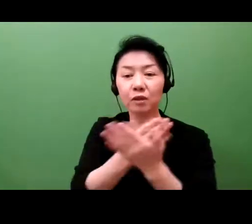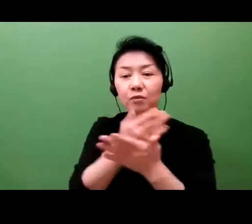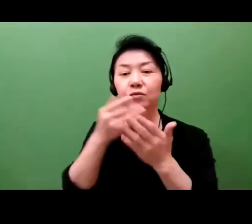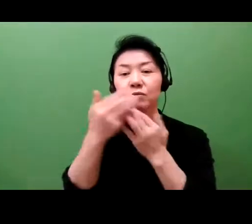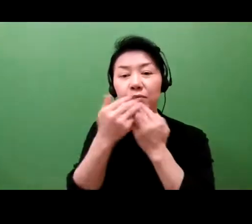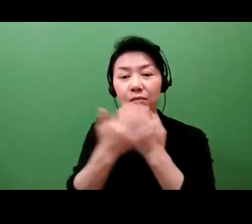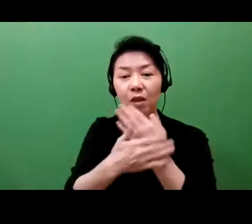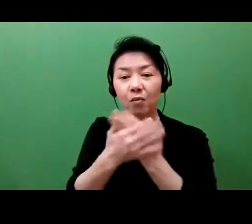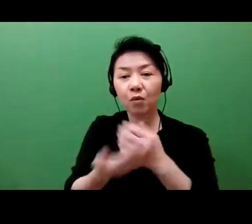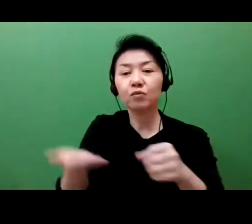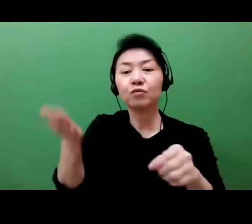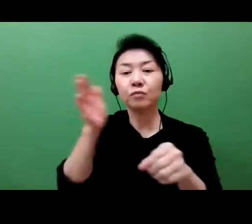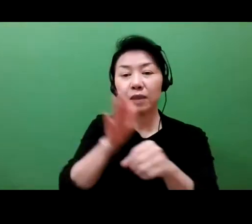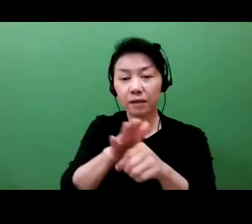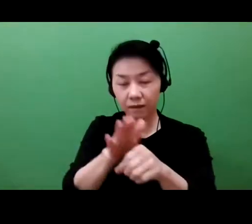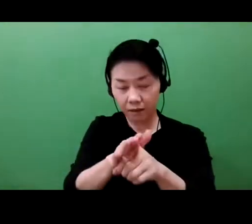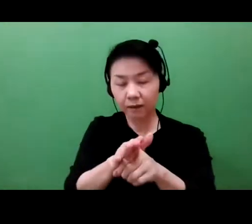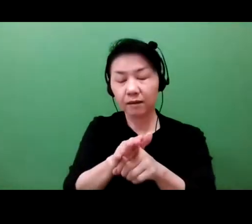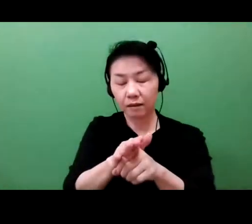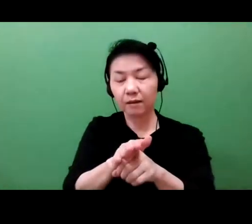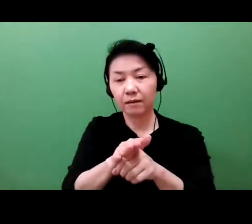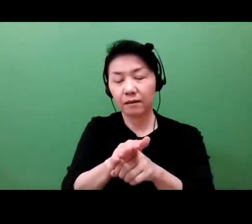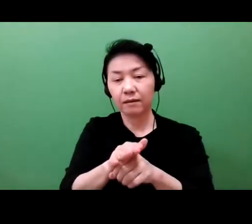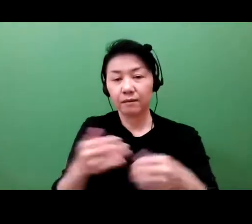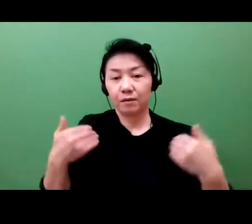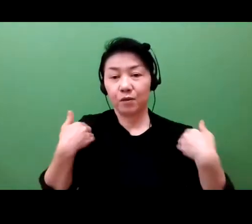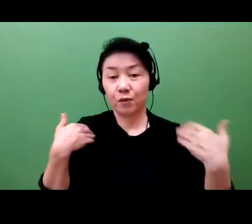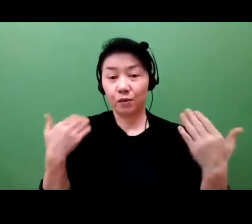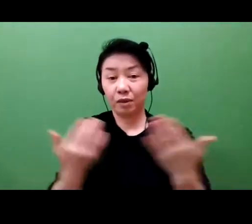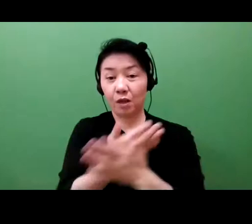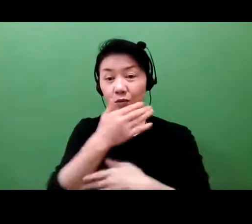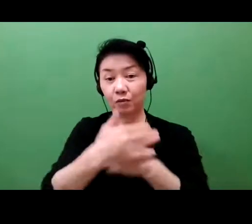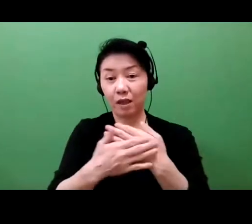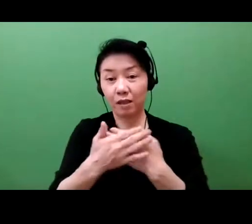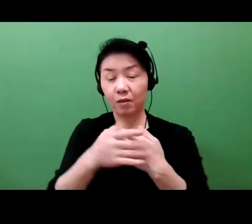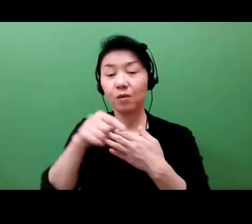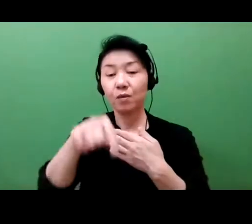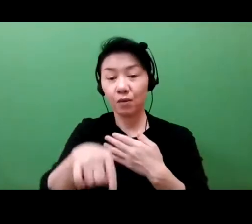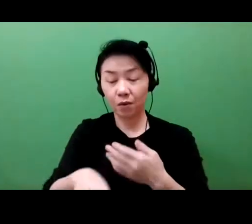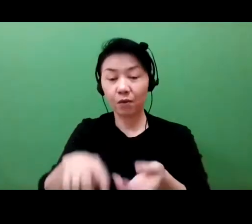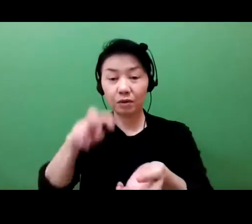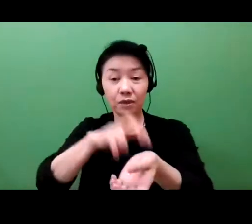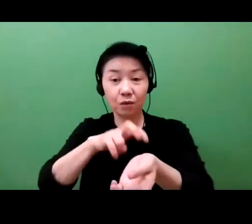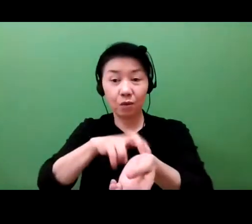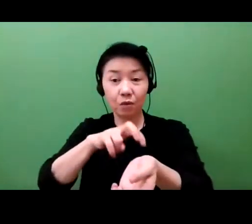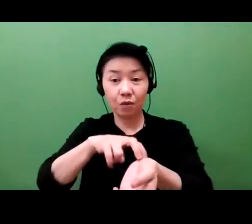is keeping it private, keeping it secret, until you can secure some patent protection